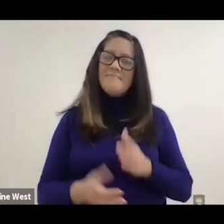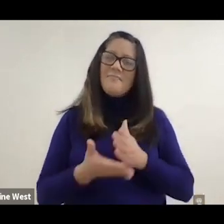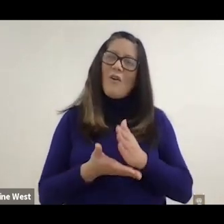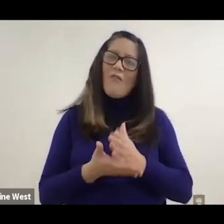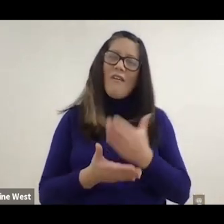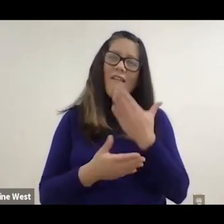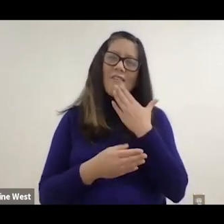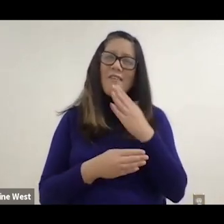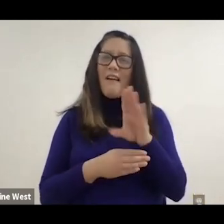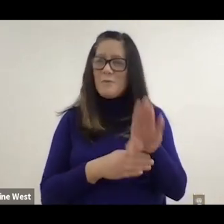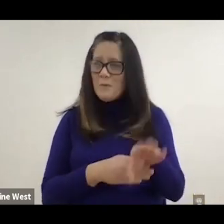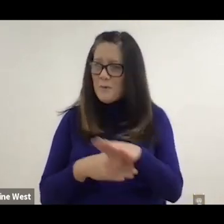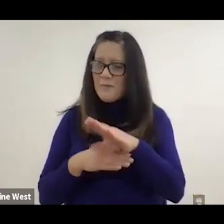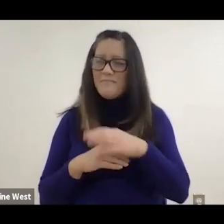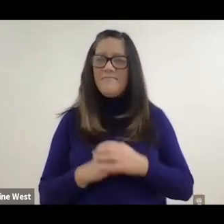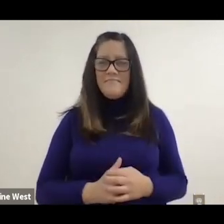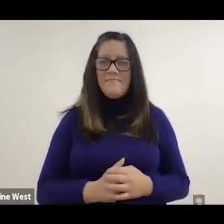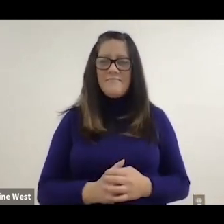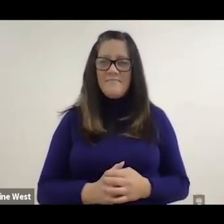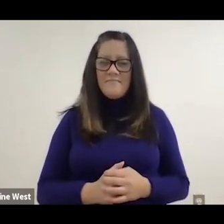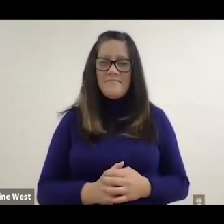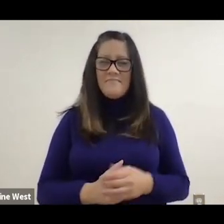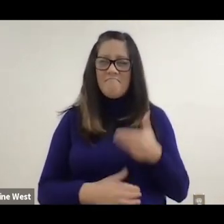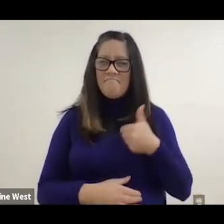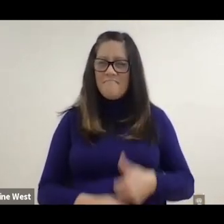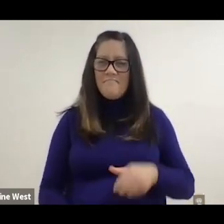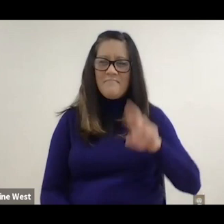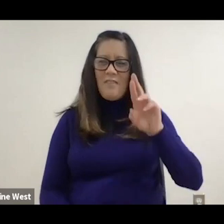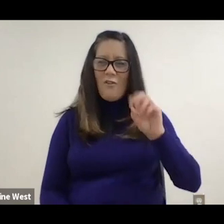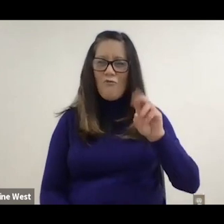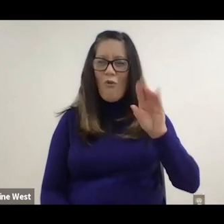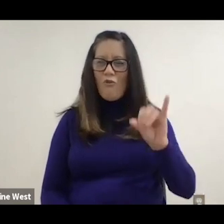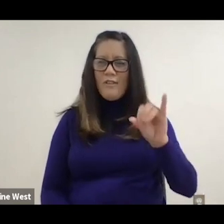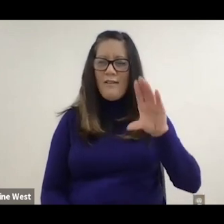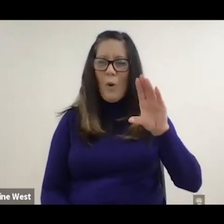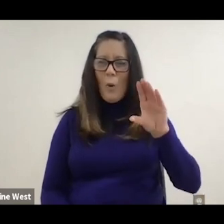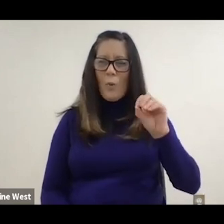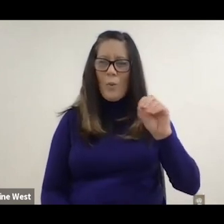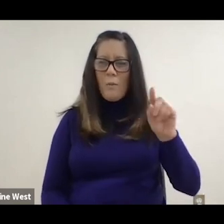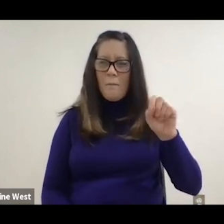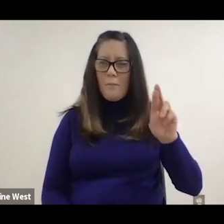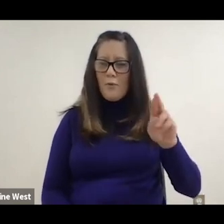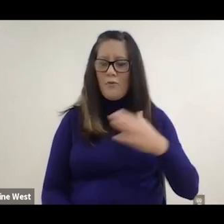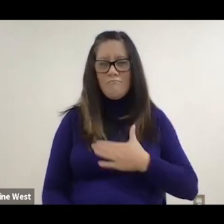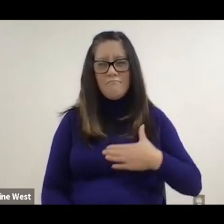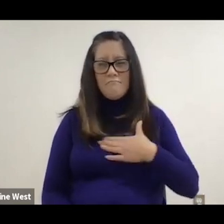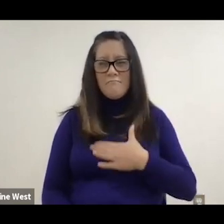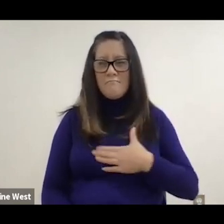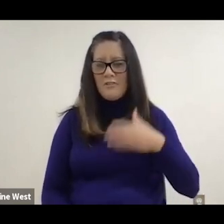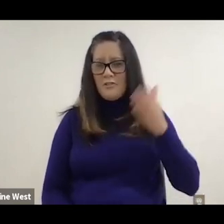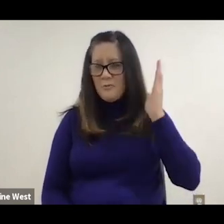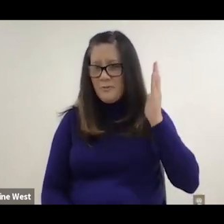Alright, good afternoon everyone. I'm Rory Cooper and it's pleasure to speak with you.